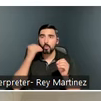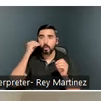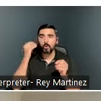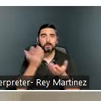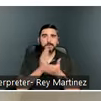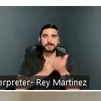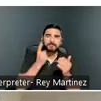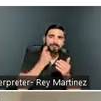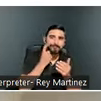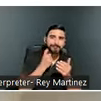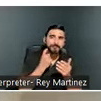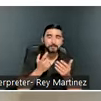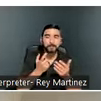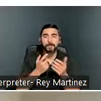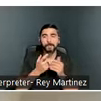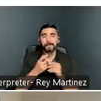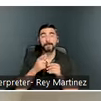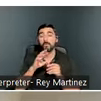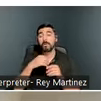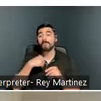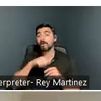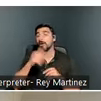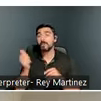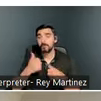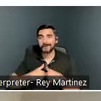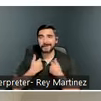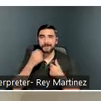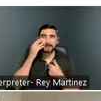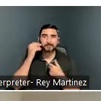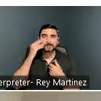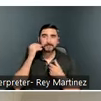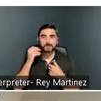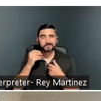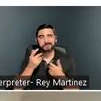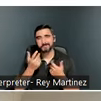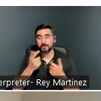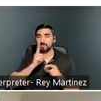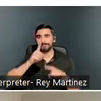also can bring in a ton of other unique lived experiences, so it’s a really amazing community.